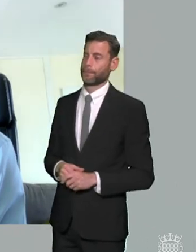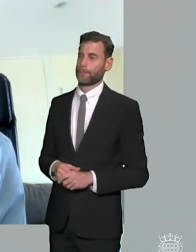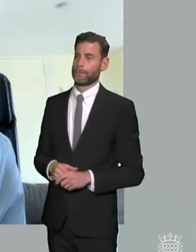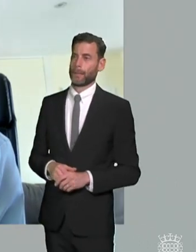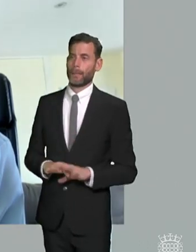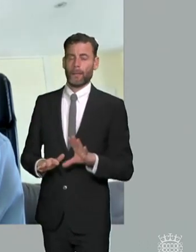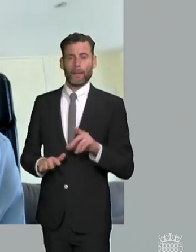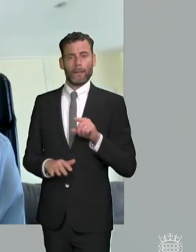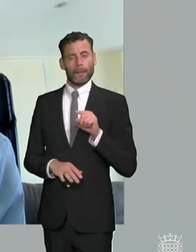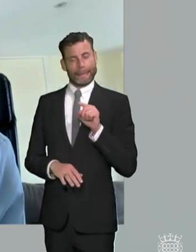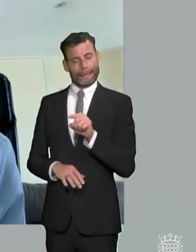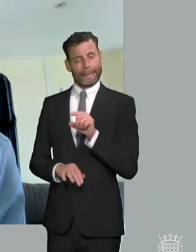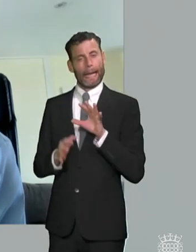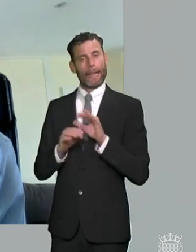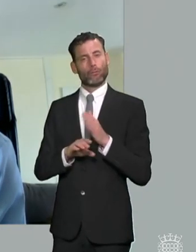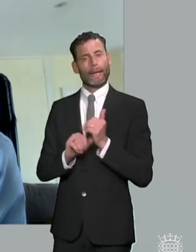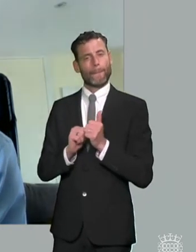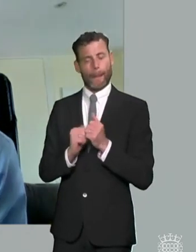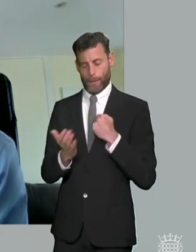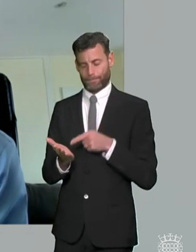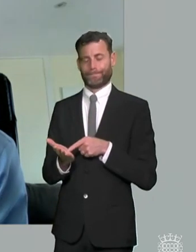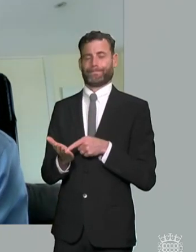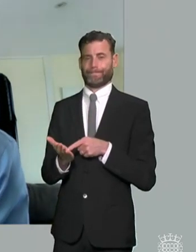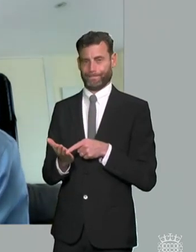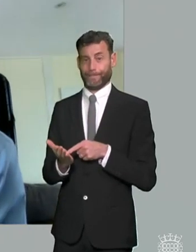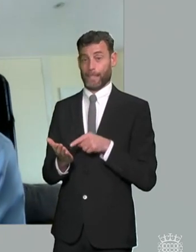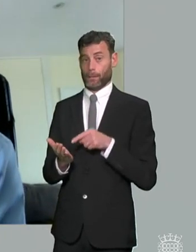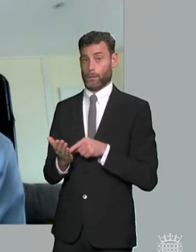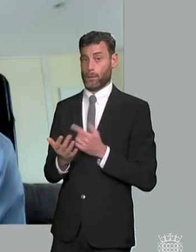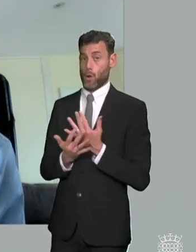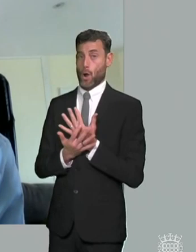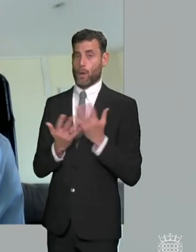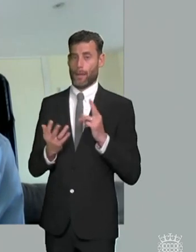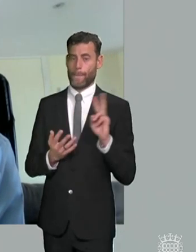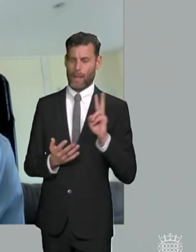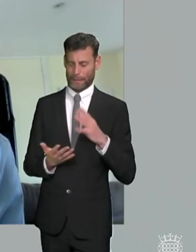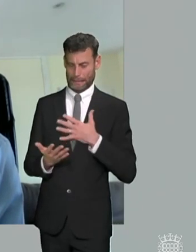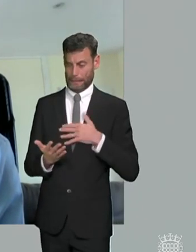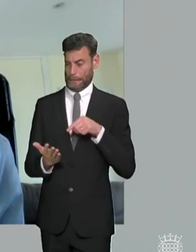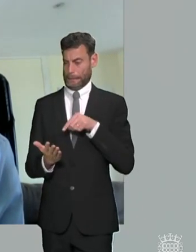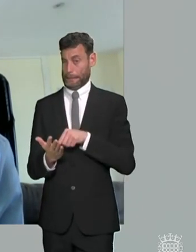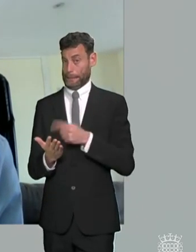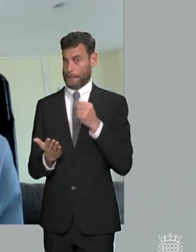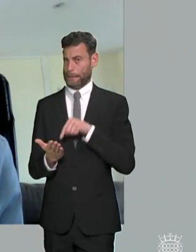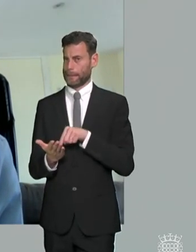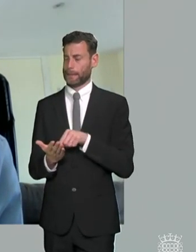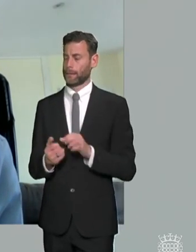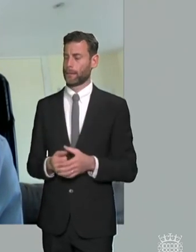green paper that's that's created the most concern from parents and really very very simply